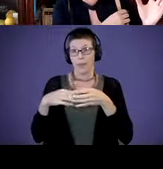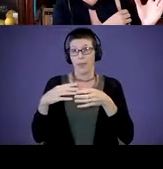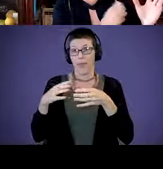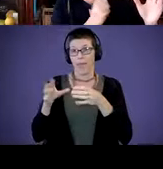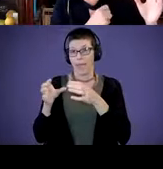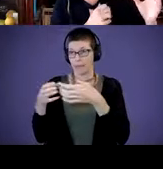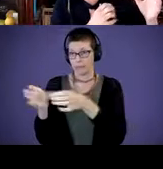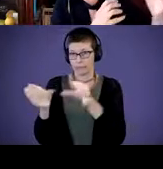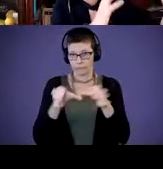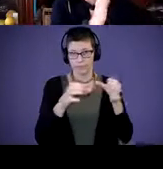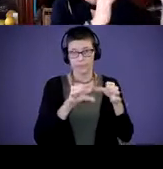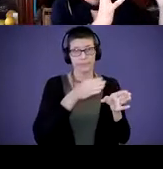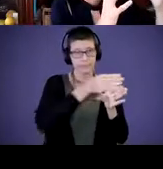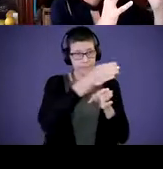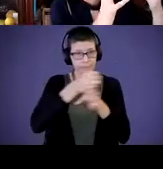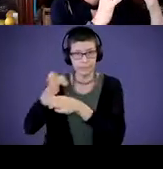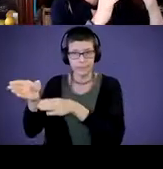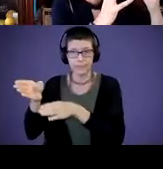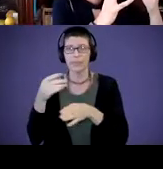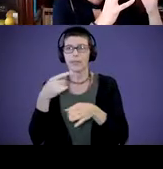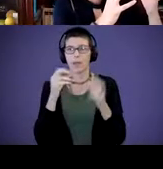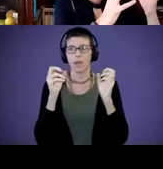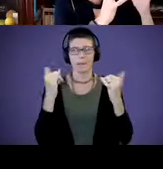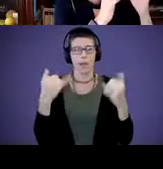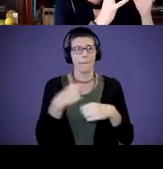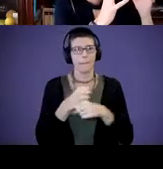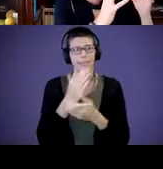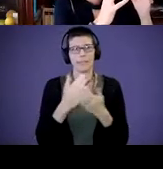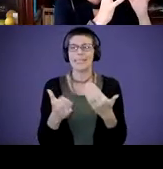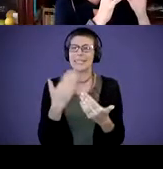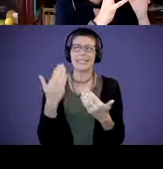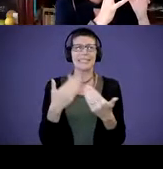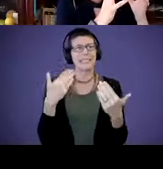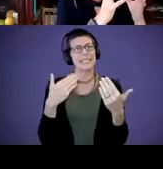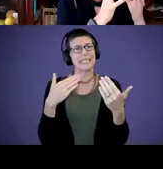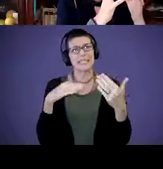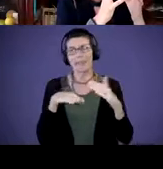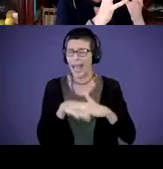and they were tasked with let's make some easy to access tools for tips for parents.